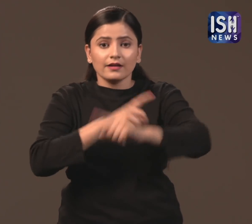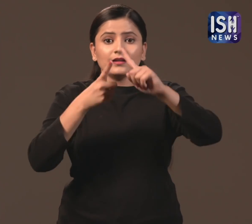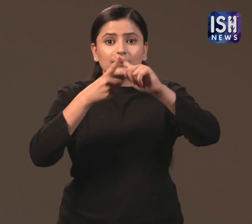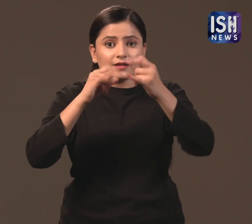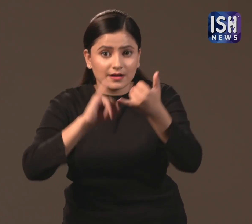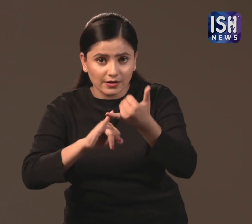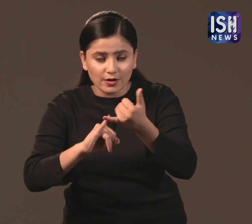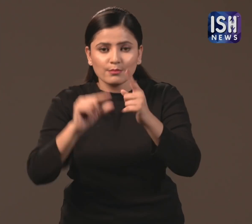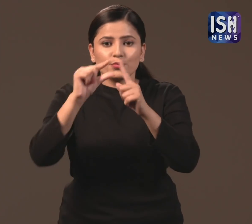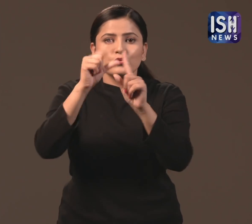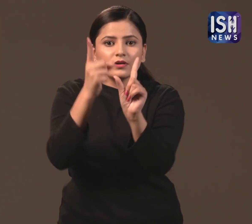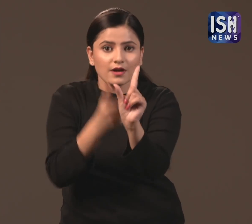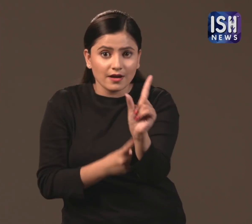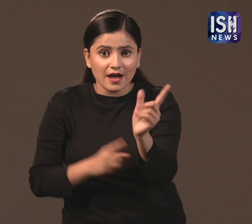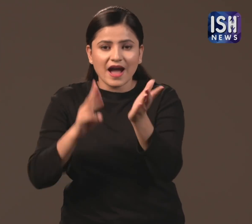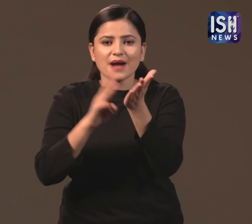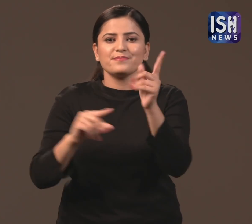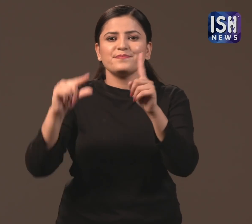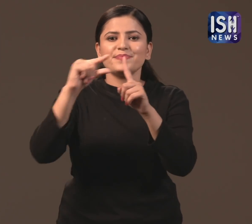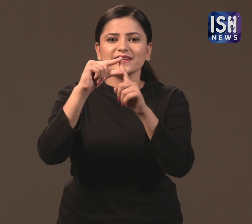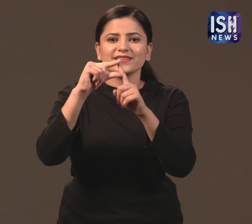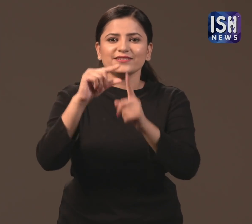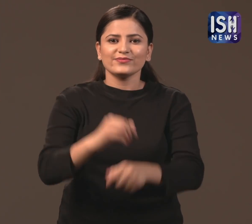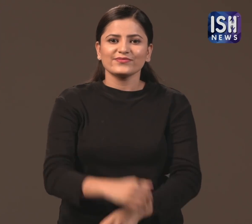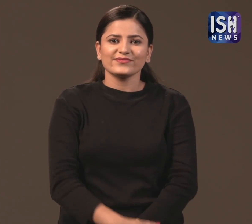Telangana, Puducherry and MP.